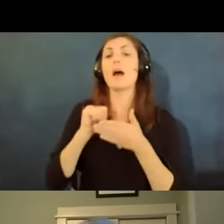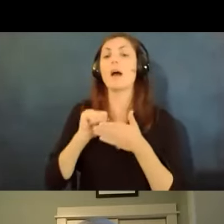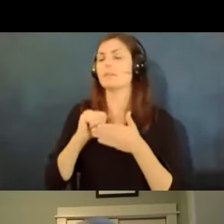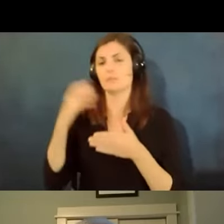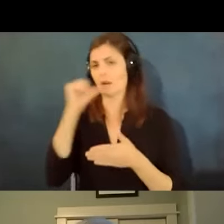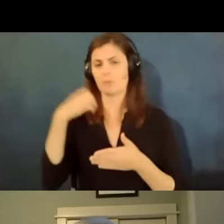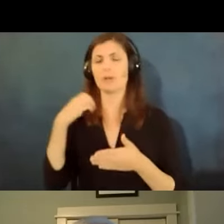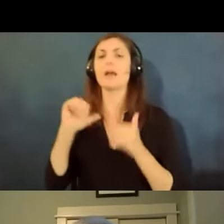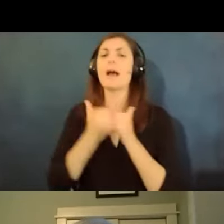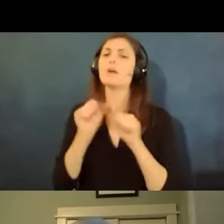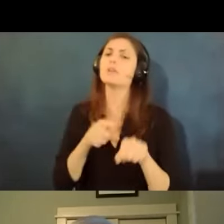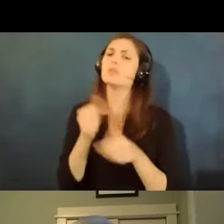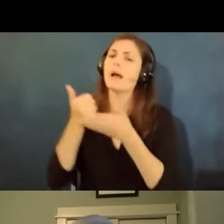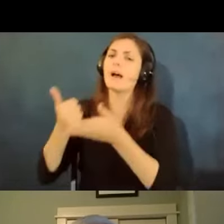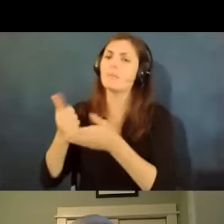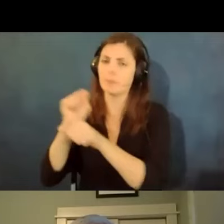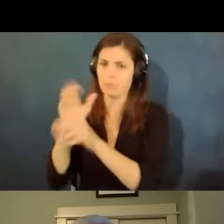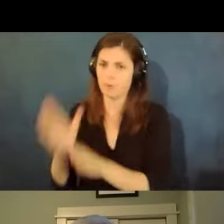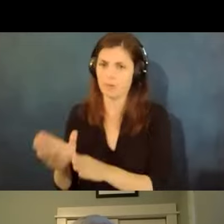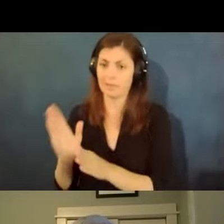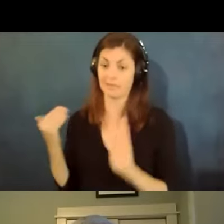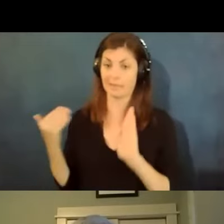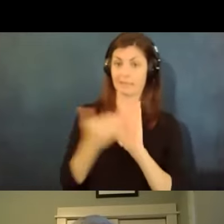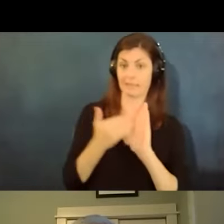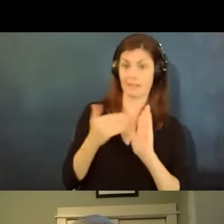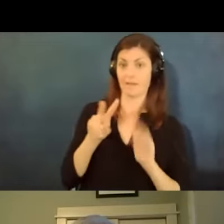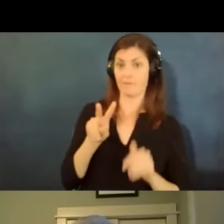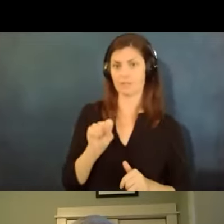yeah i'm not exactly sure what that means but typically what we do someone contacts us